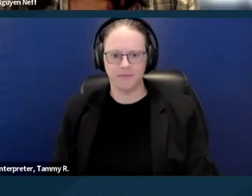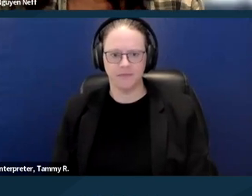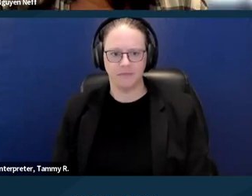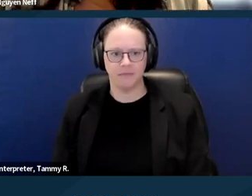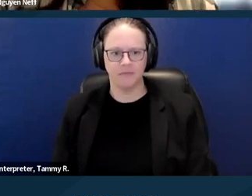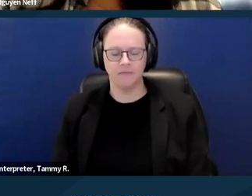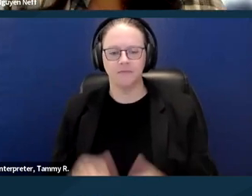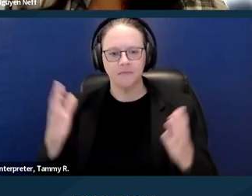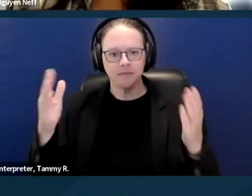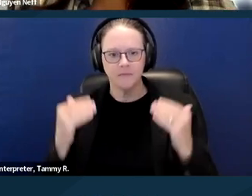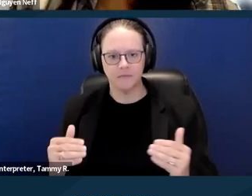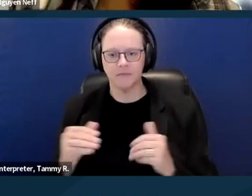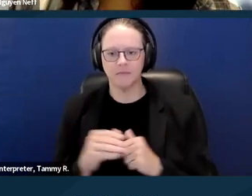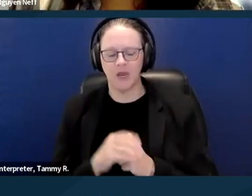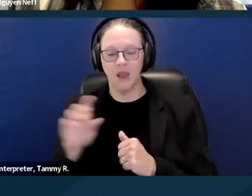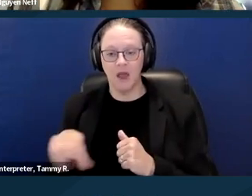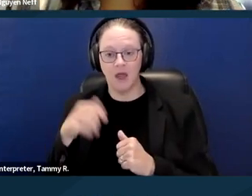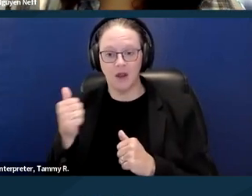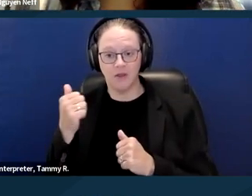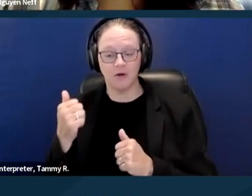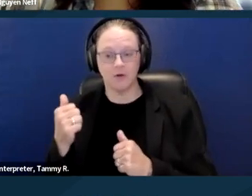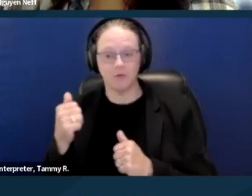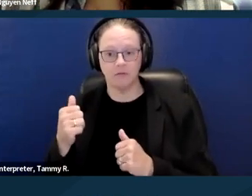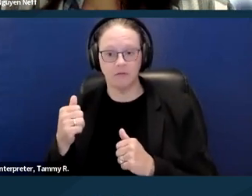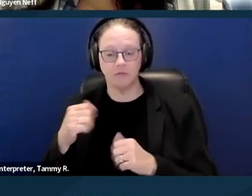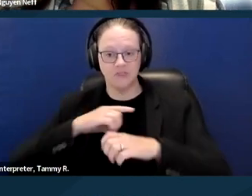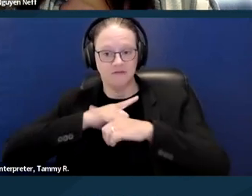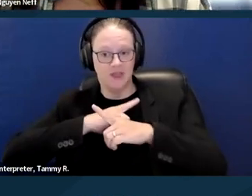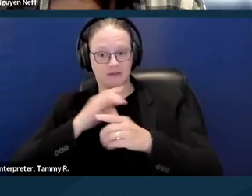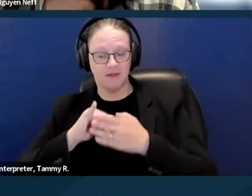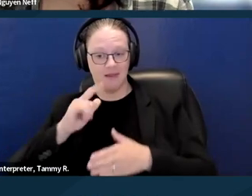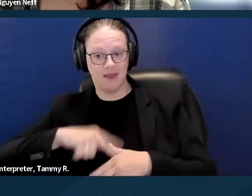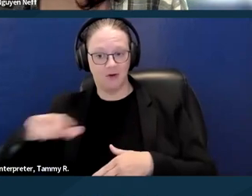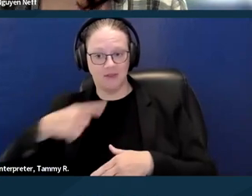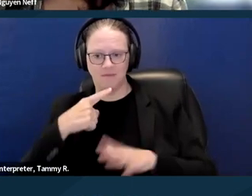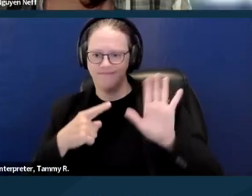Another basis for a landlord to say, no, I'm not gonna grant this reason accommodation request